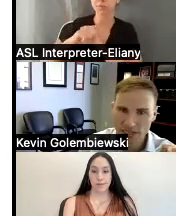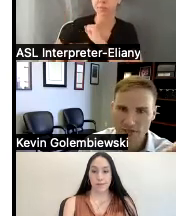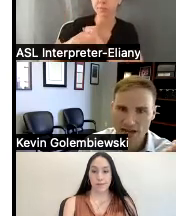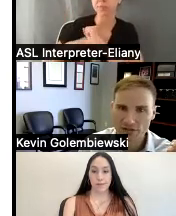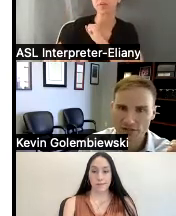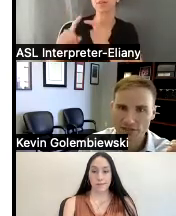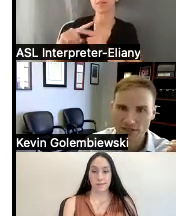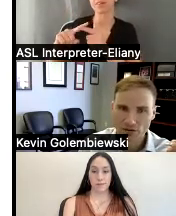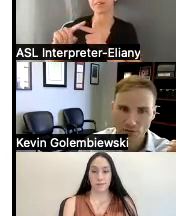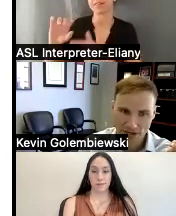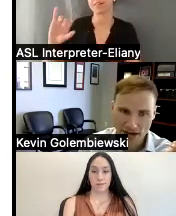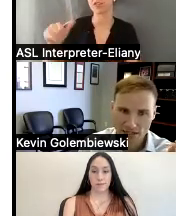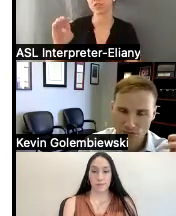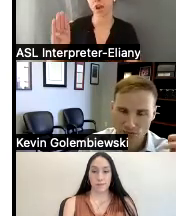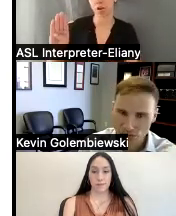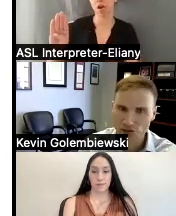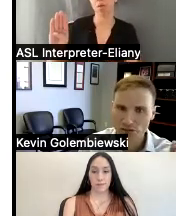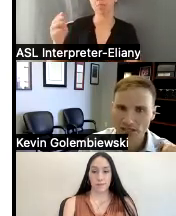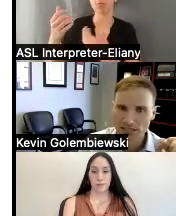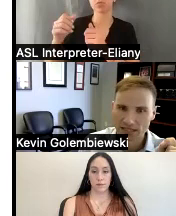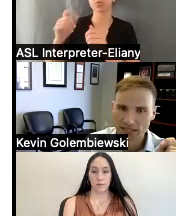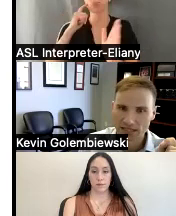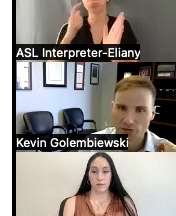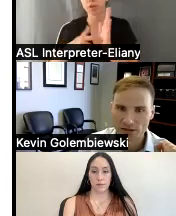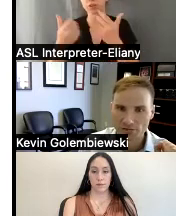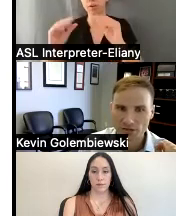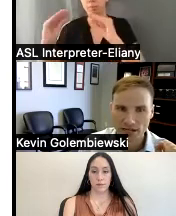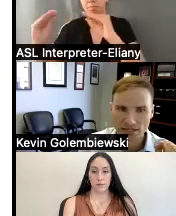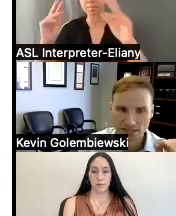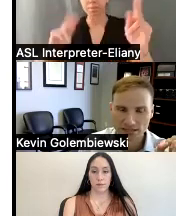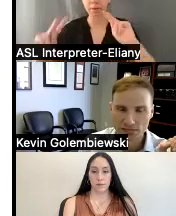Jacob Javits recognized when he introduced the legislation to create the p a system